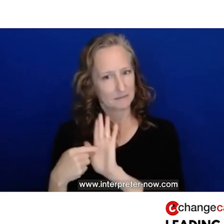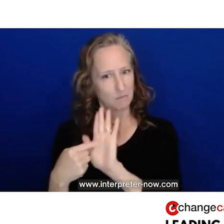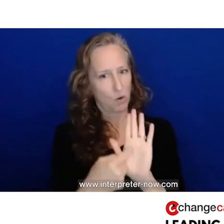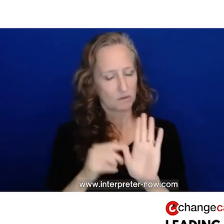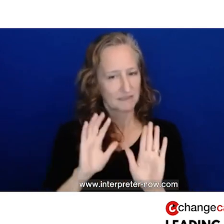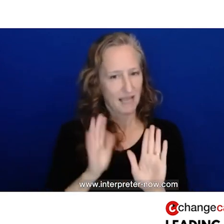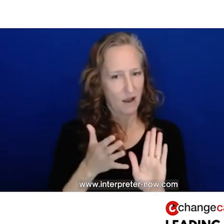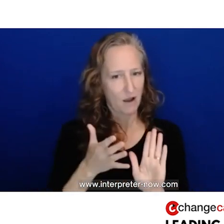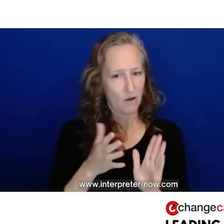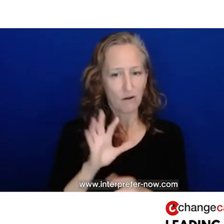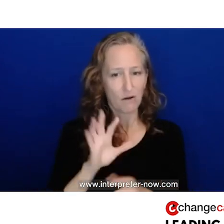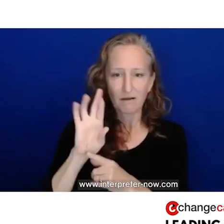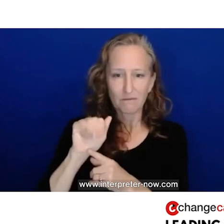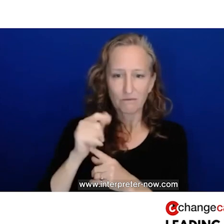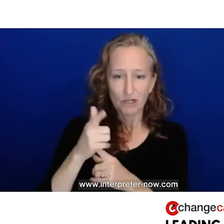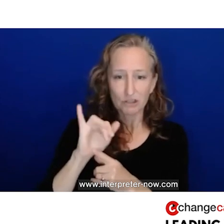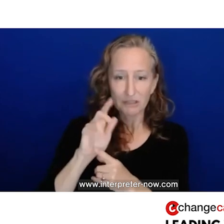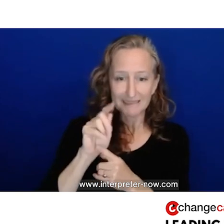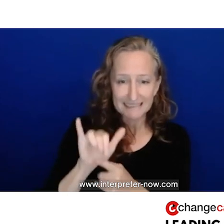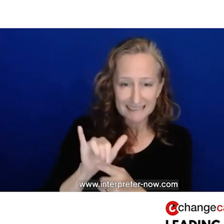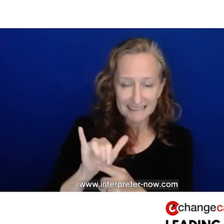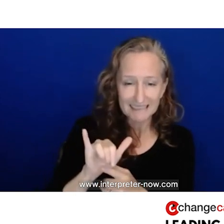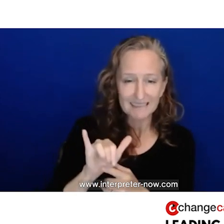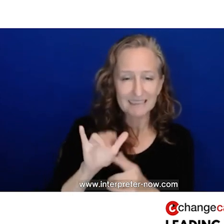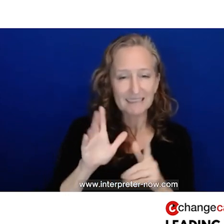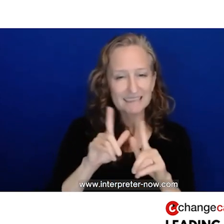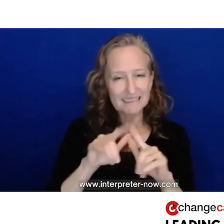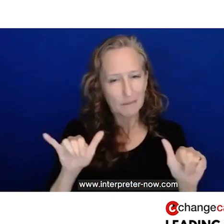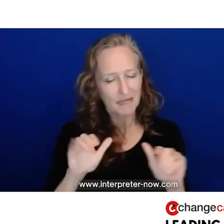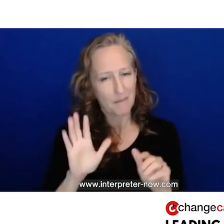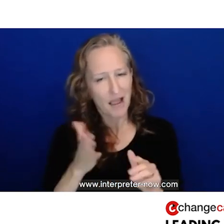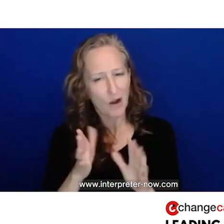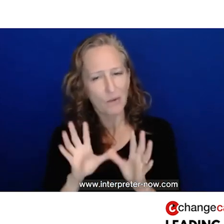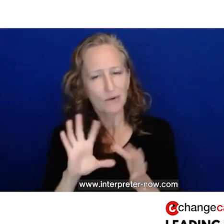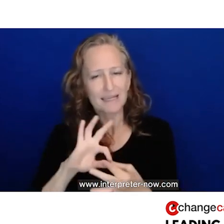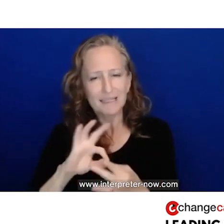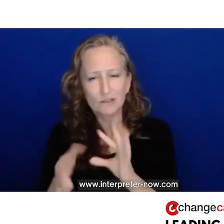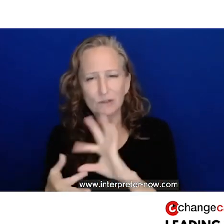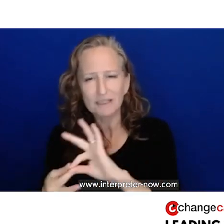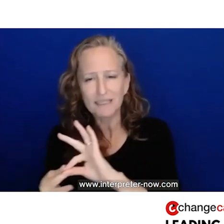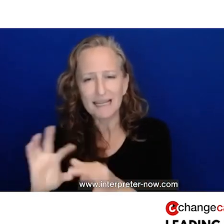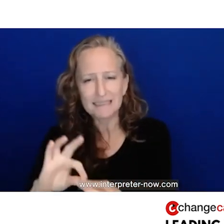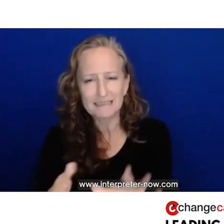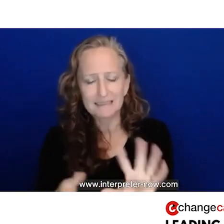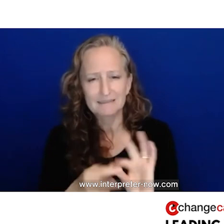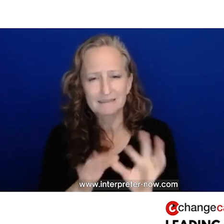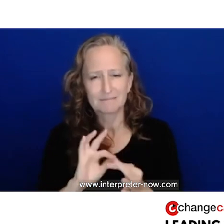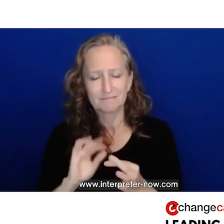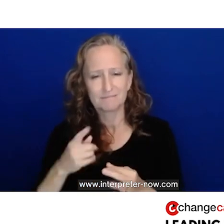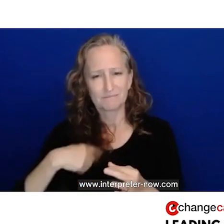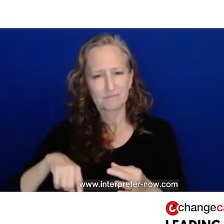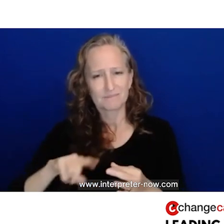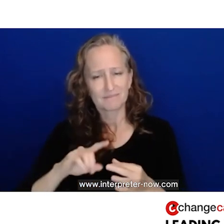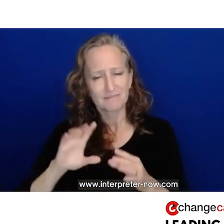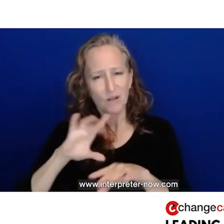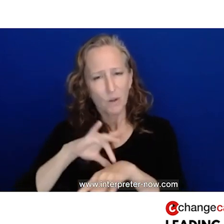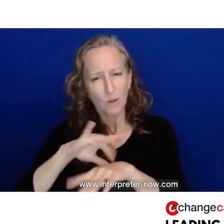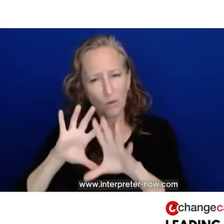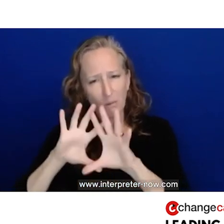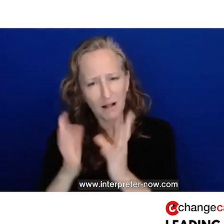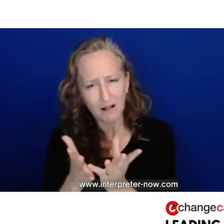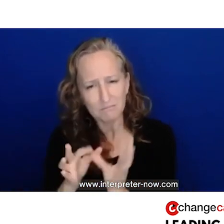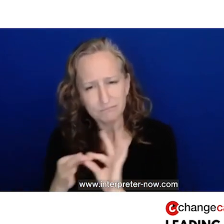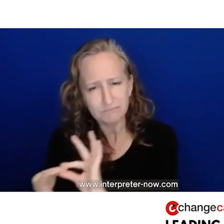we are, and it has also exposed how interconnected we are as a global unit as a species. To suggest